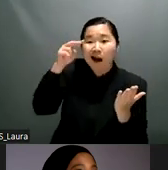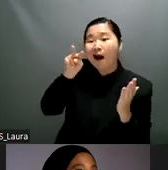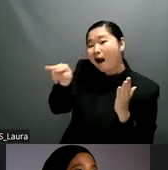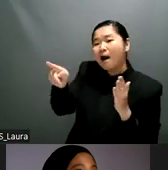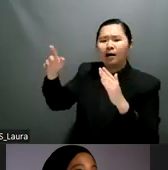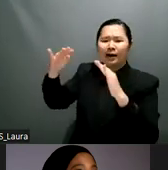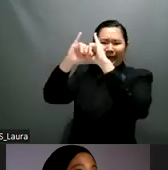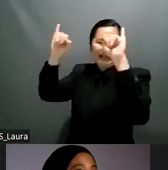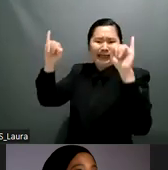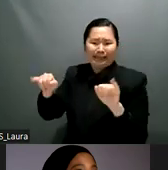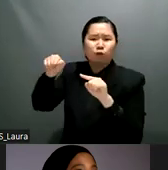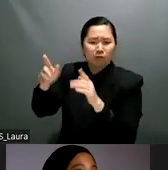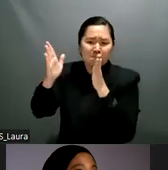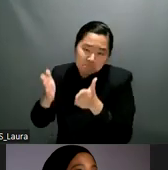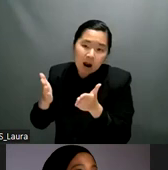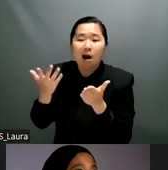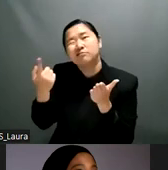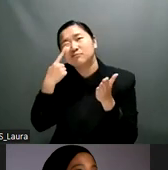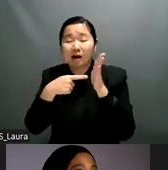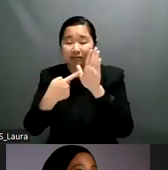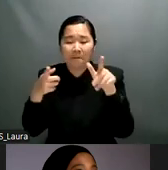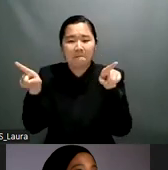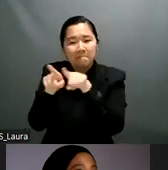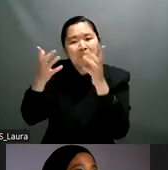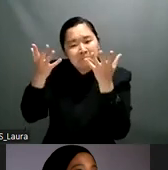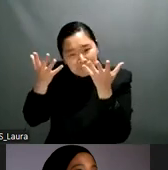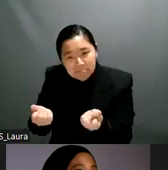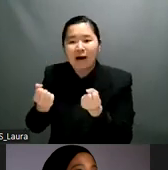and they take it as normal the disabled people are segregated there because they are taking